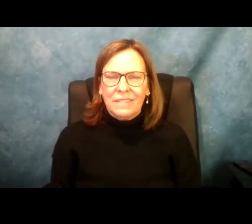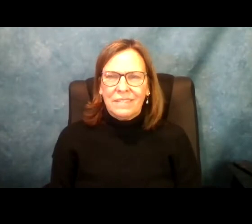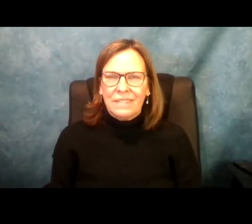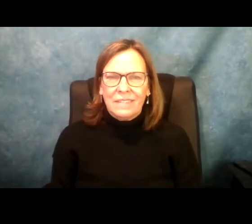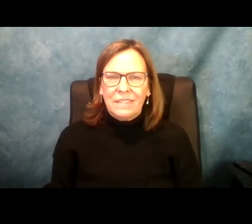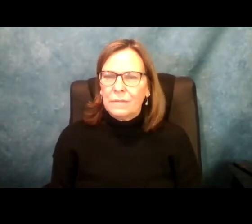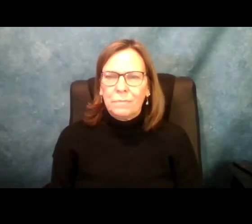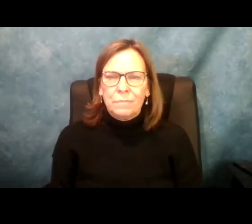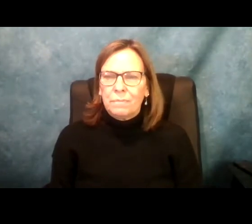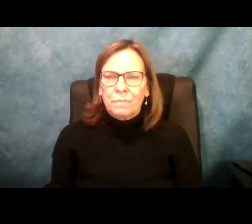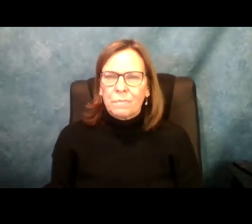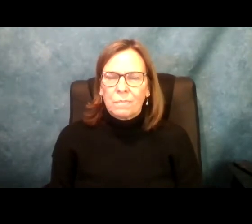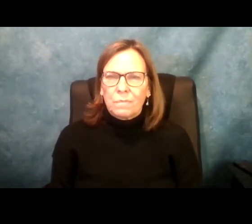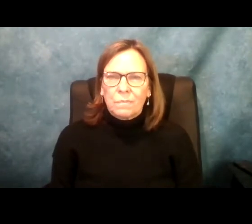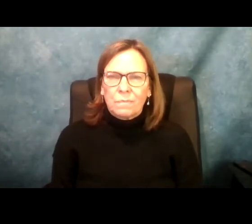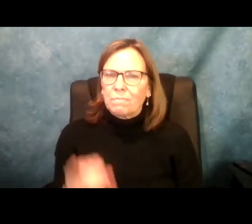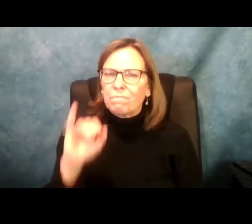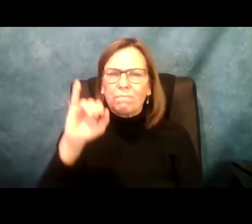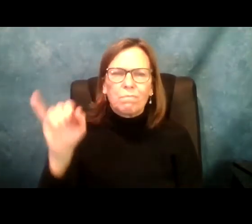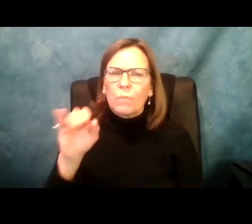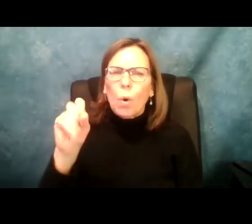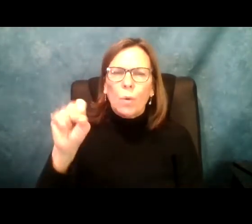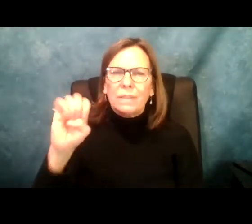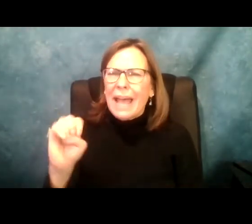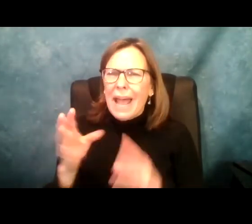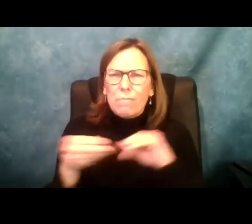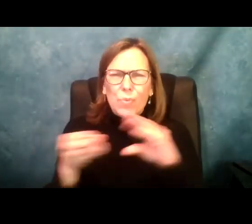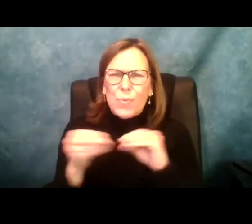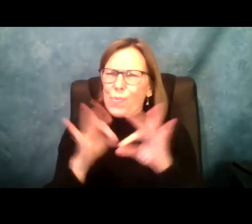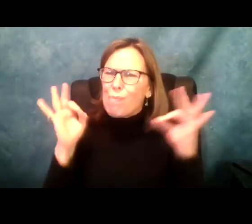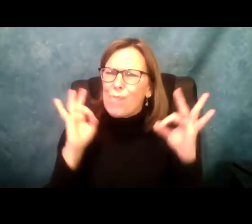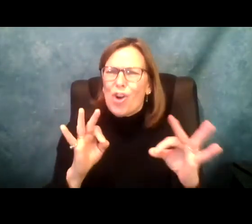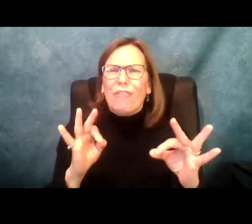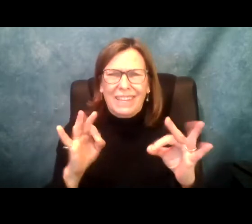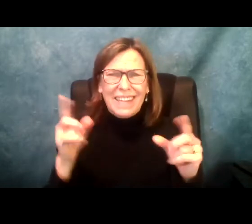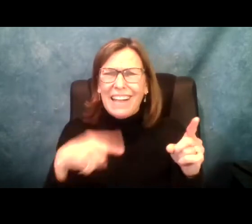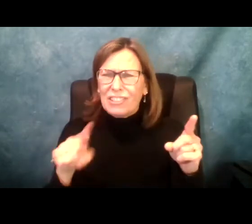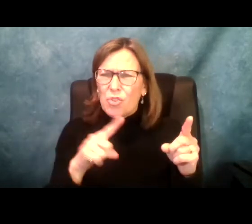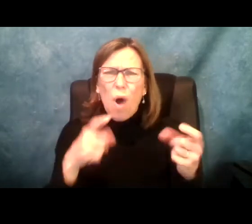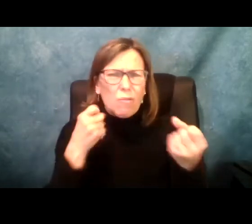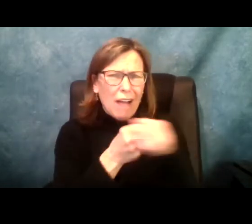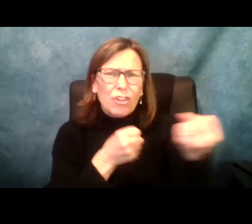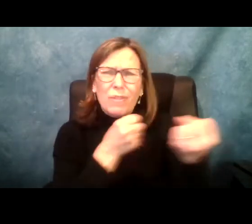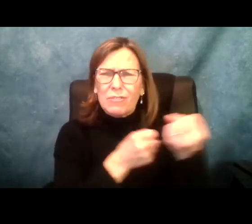» BRYAN: Thank you, Jose.